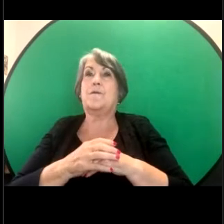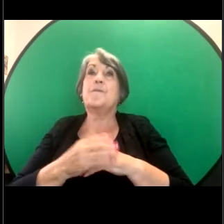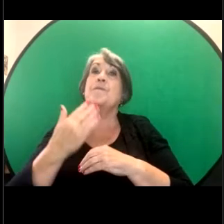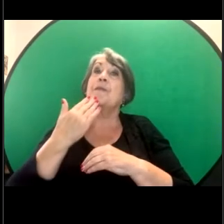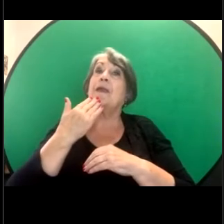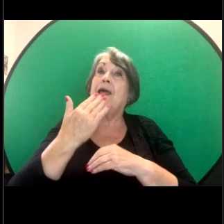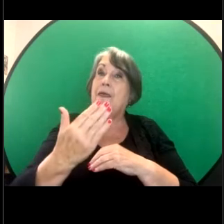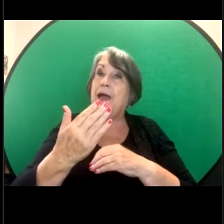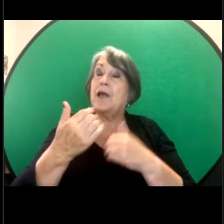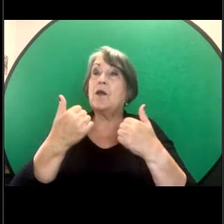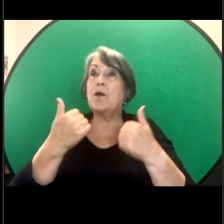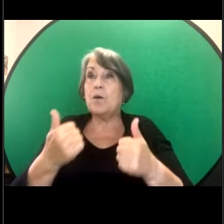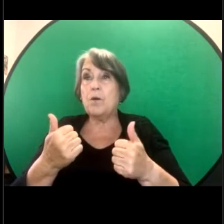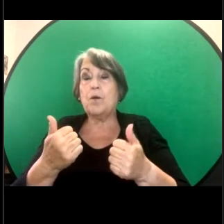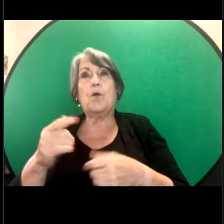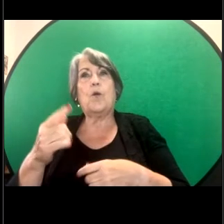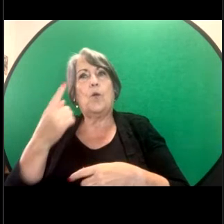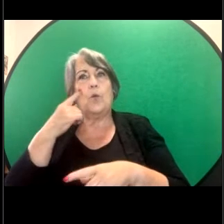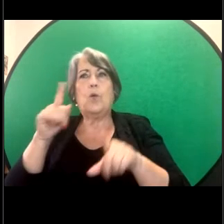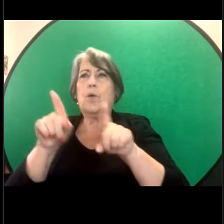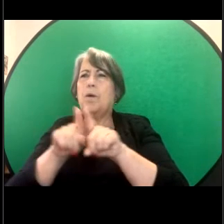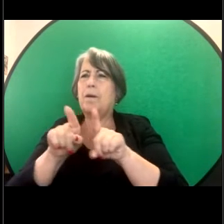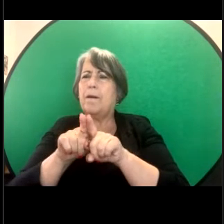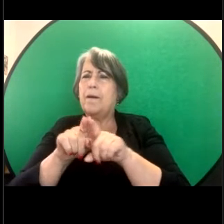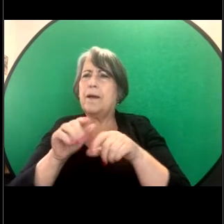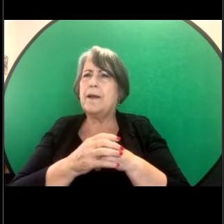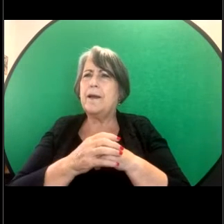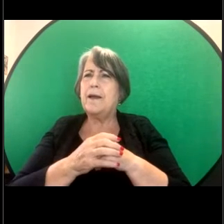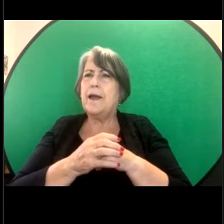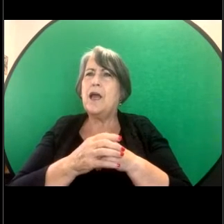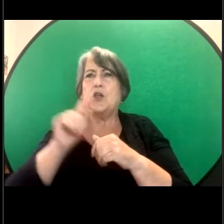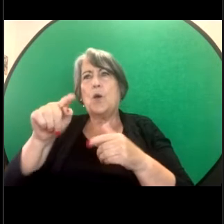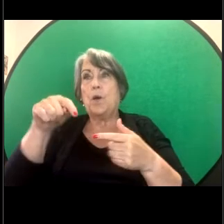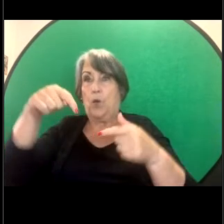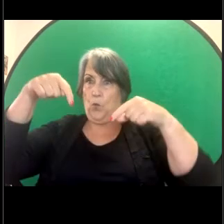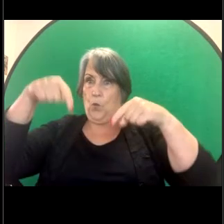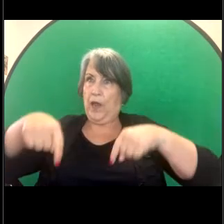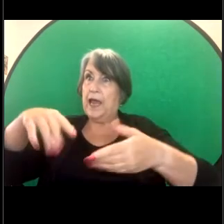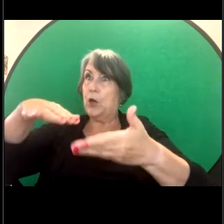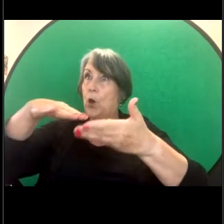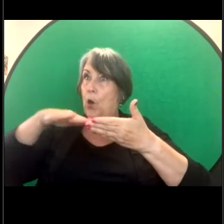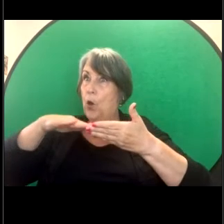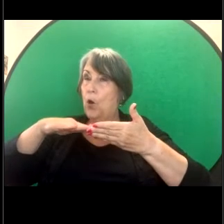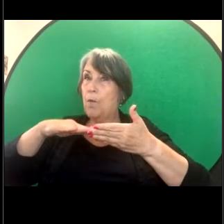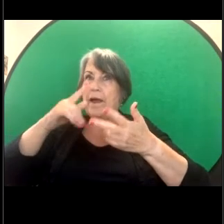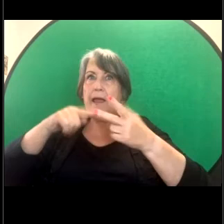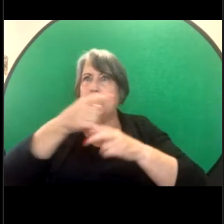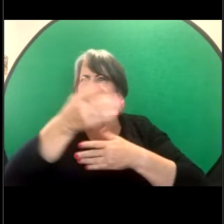does sound like you guys are here to help if anyone is unsure then it's best to just call